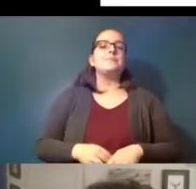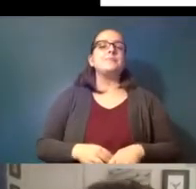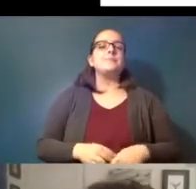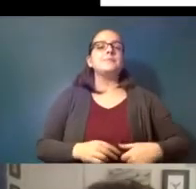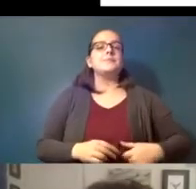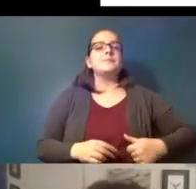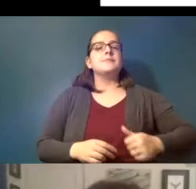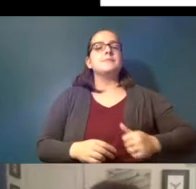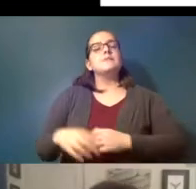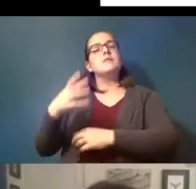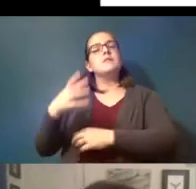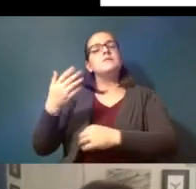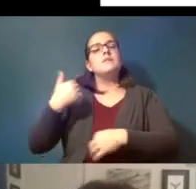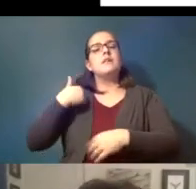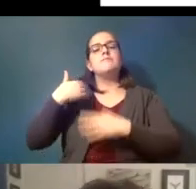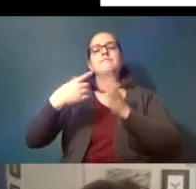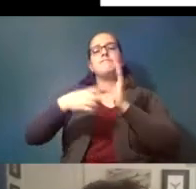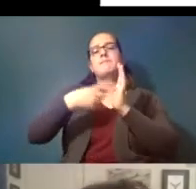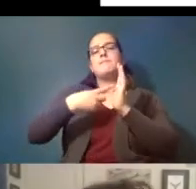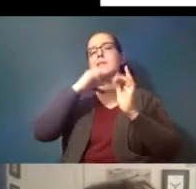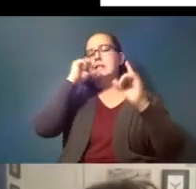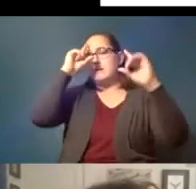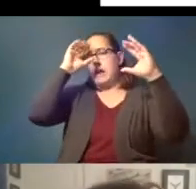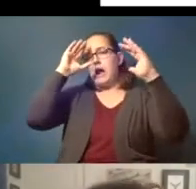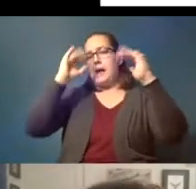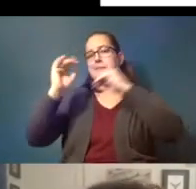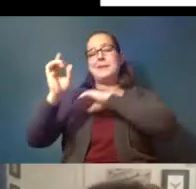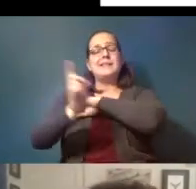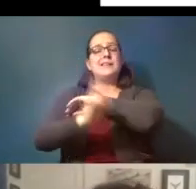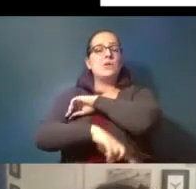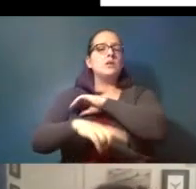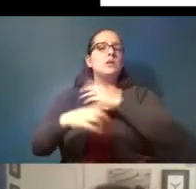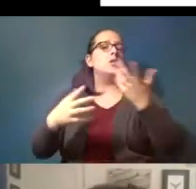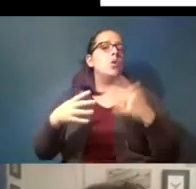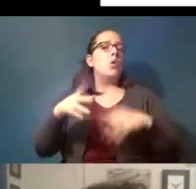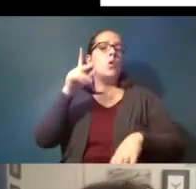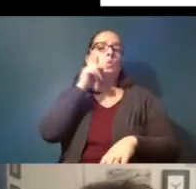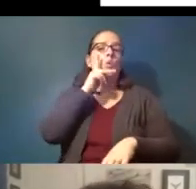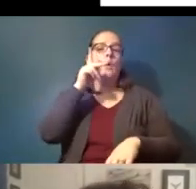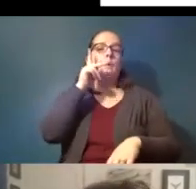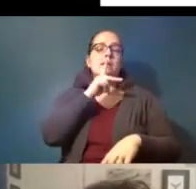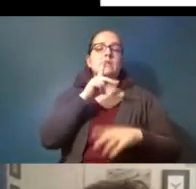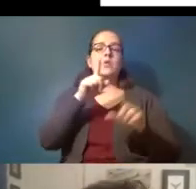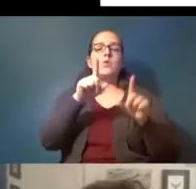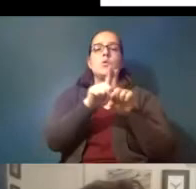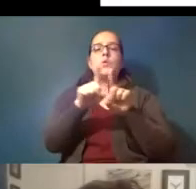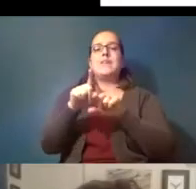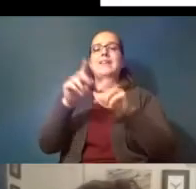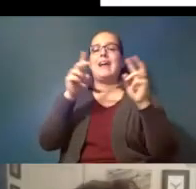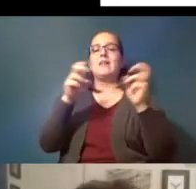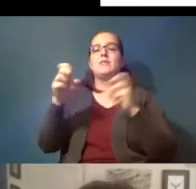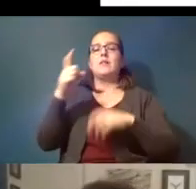and there are sometimes unexpected consequences so plastic is also an issue for sessile organisms i